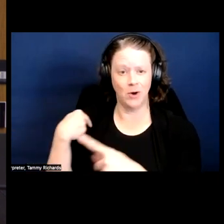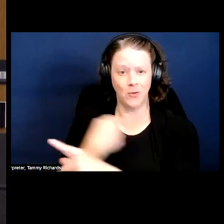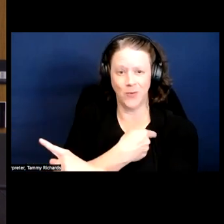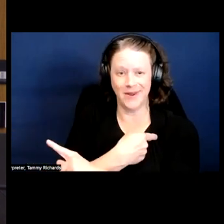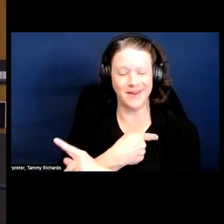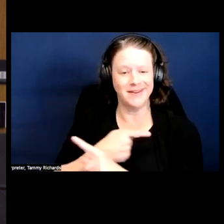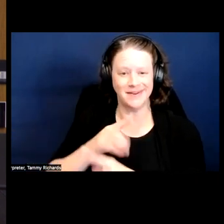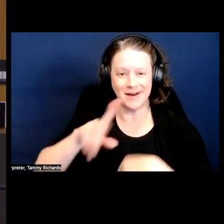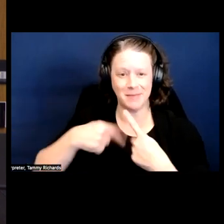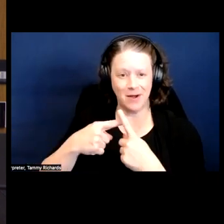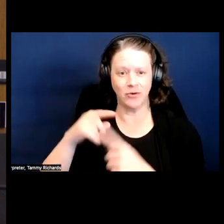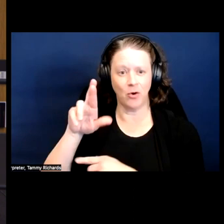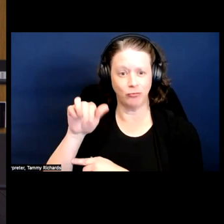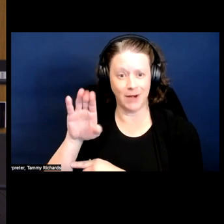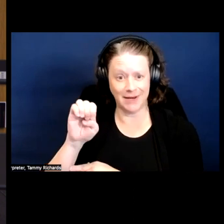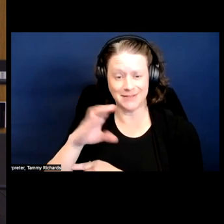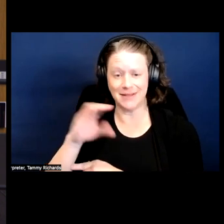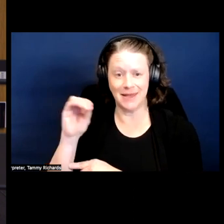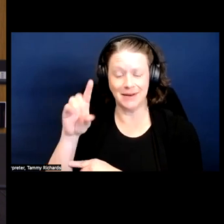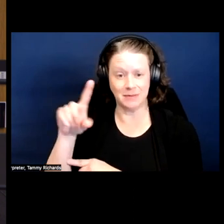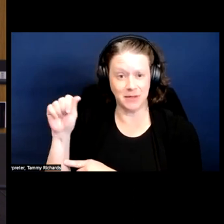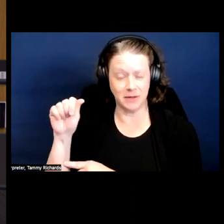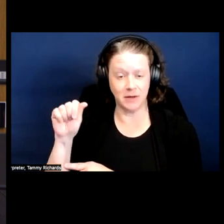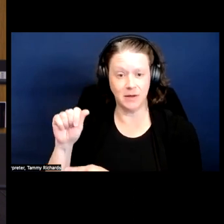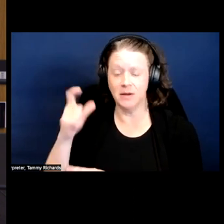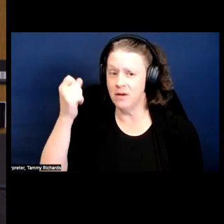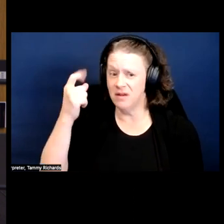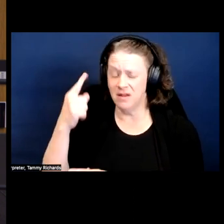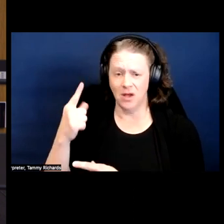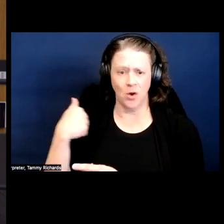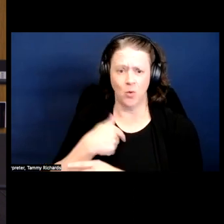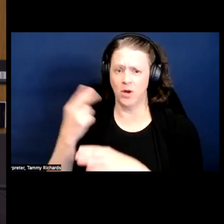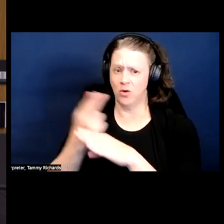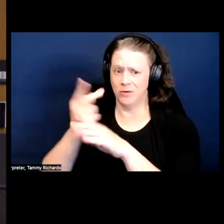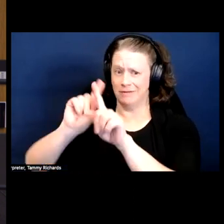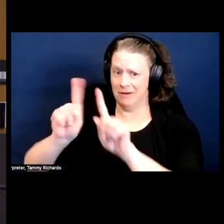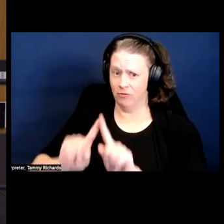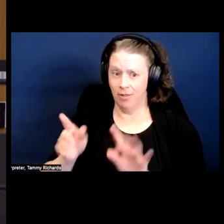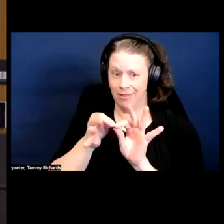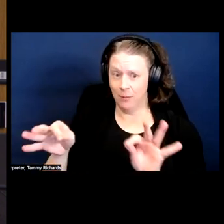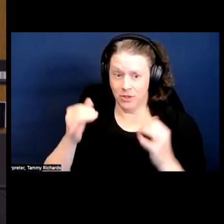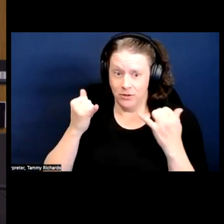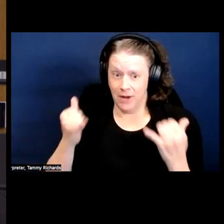We use different words for concepts now than we did, even five years ago, right? DR. Yeah.